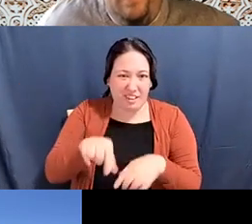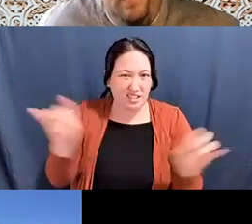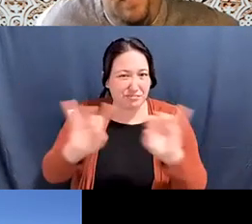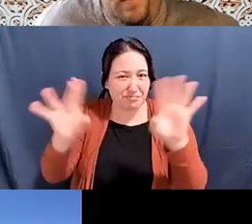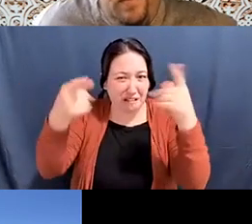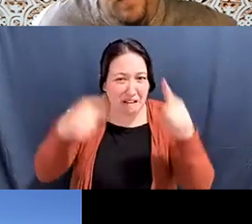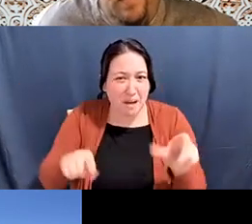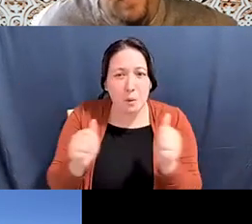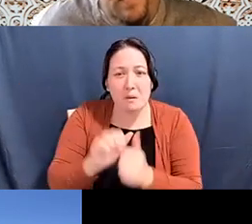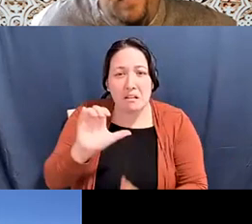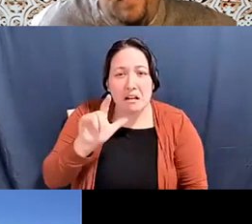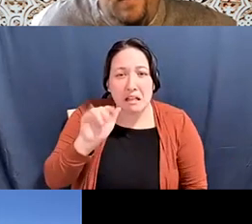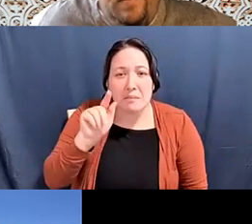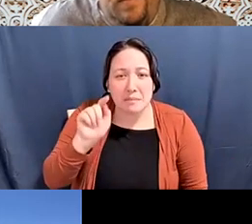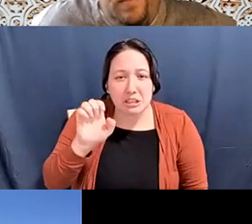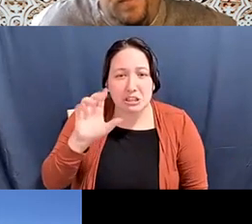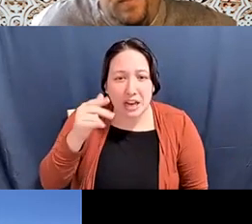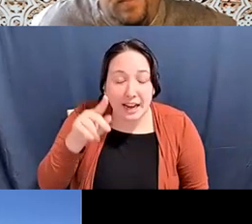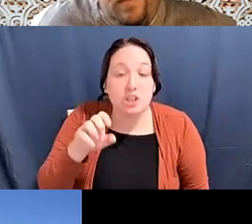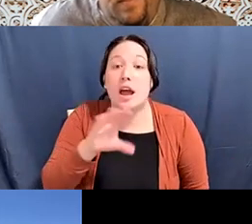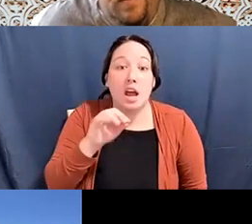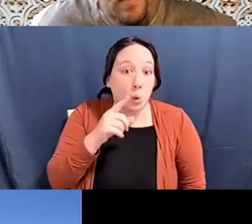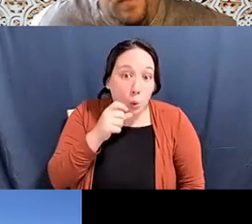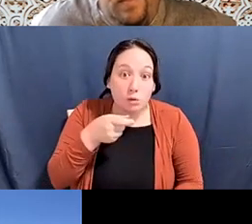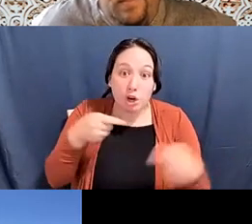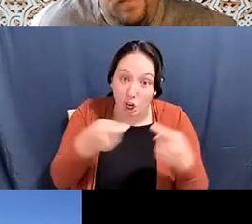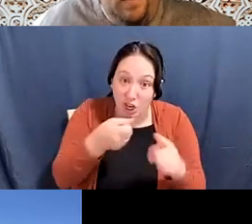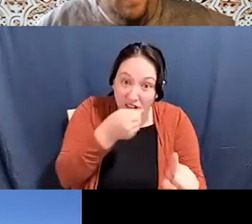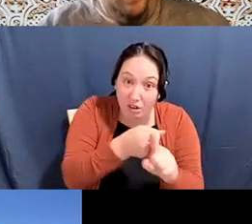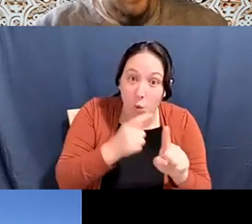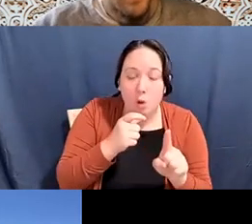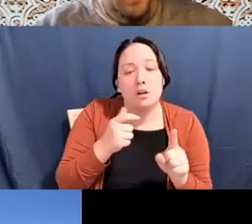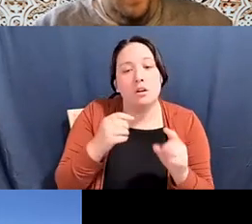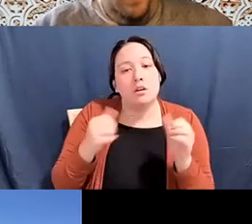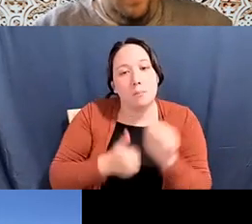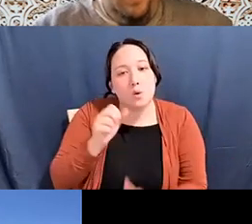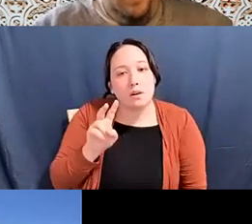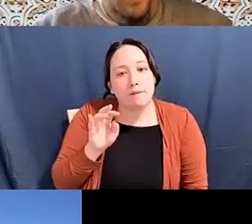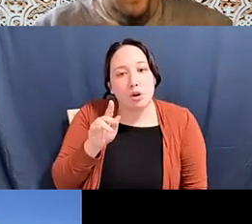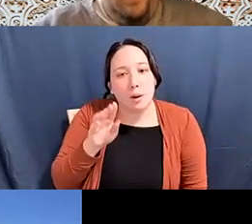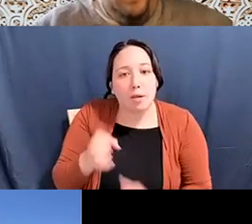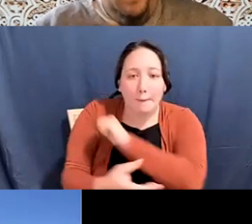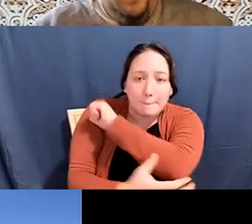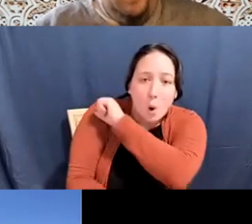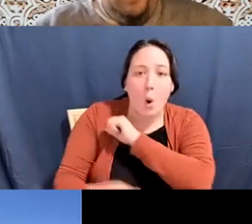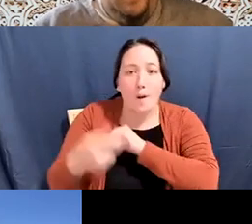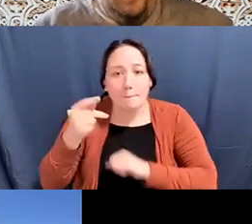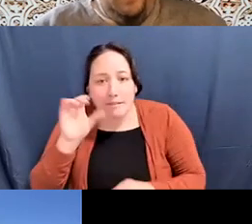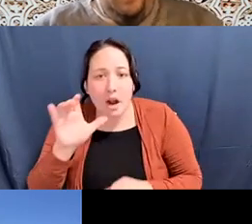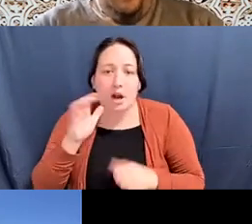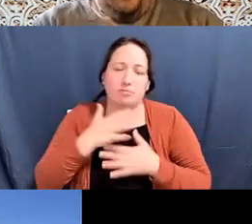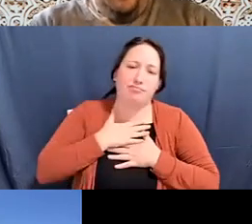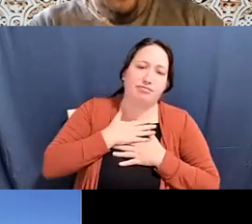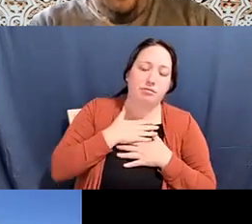pam tau lee: coming together, even from an Asian perspective, what... what is the climate change going to look like for Asians. Food scarcity,